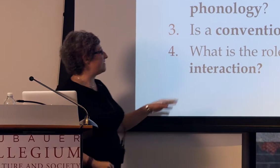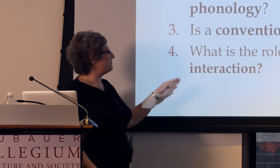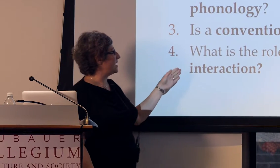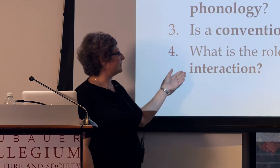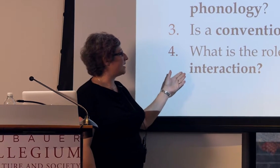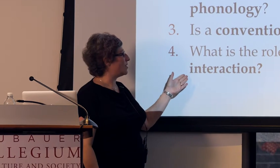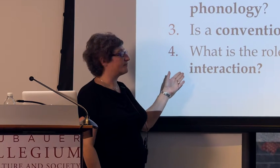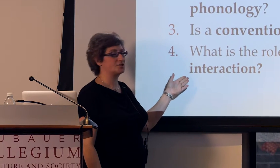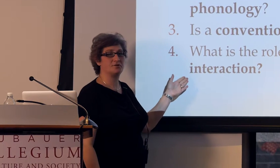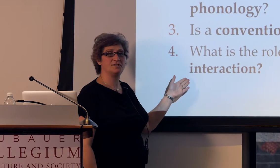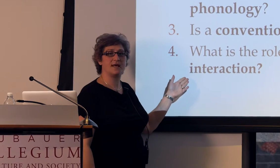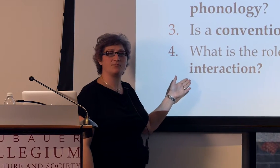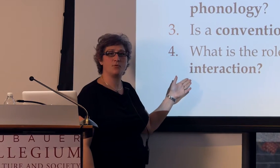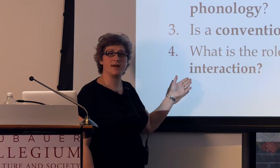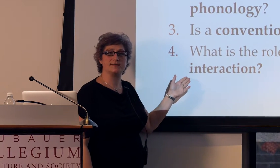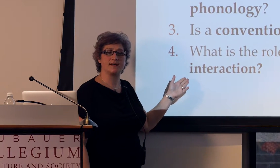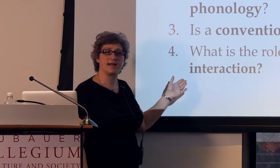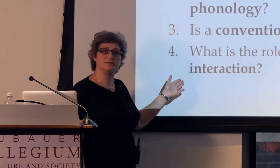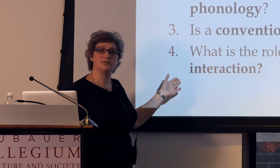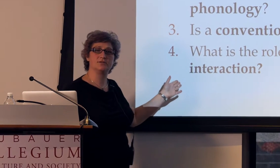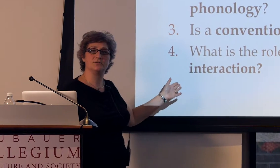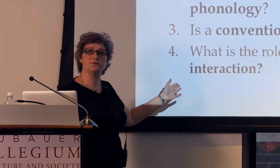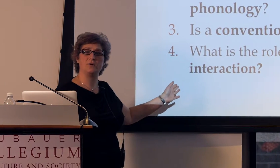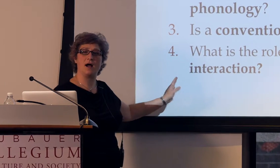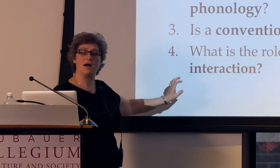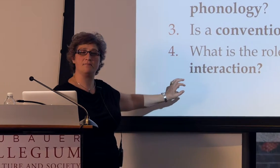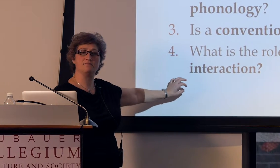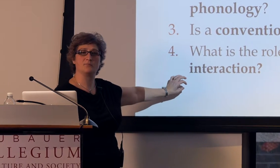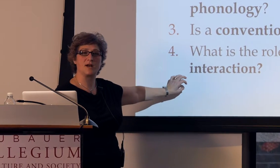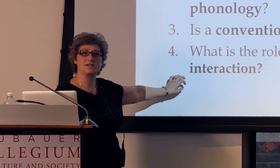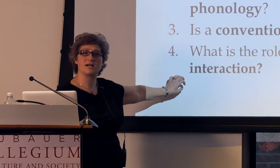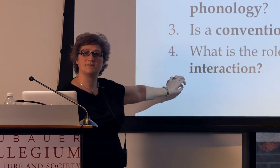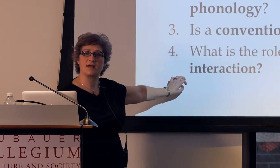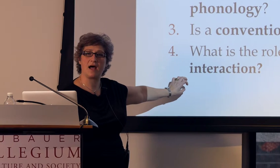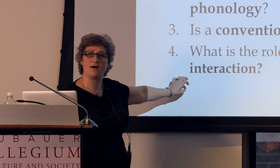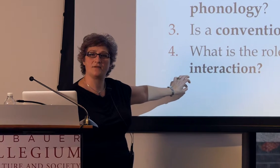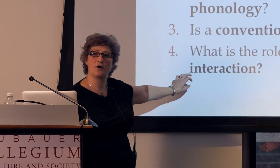And then finally, I want to return to that point that I eluded to when I talked about how